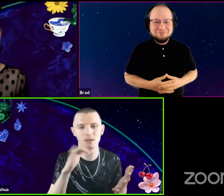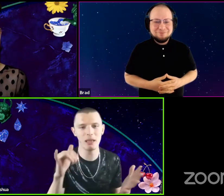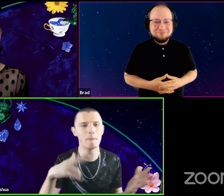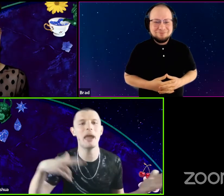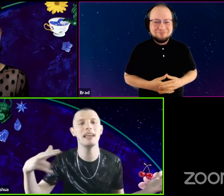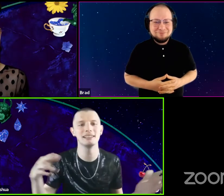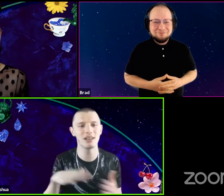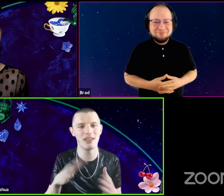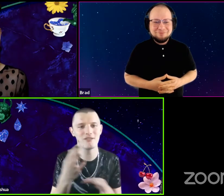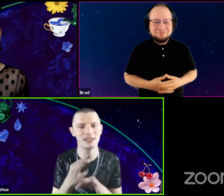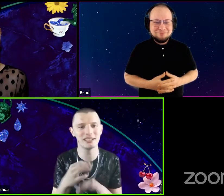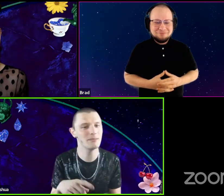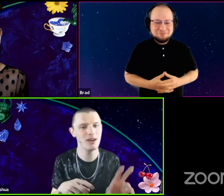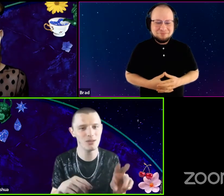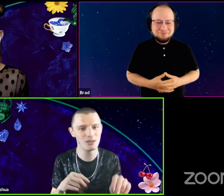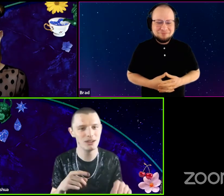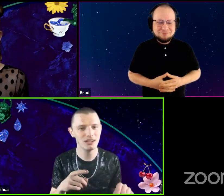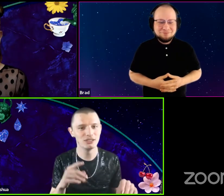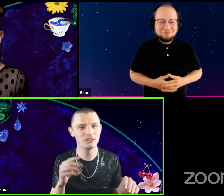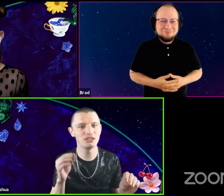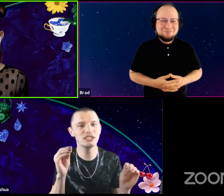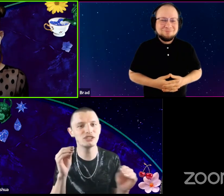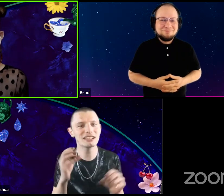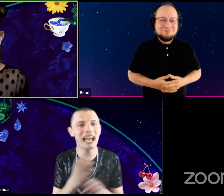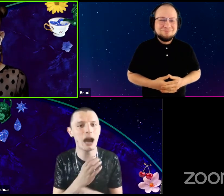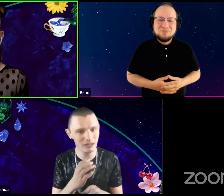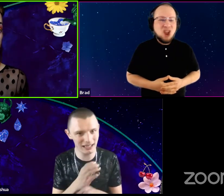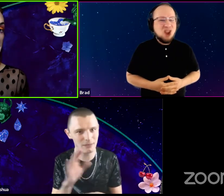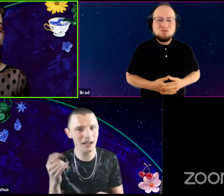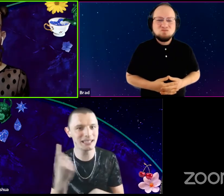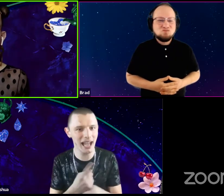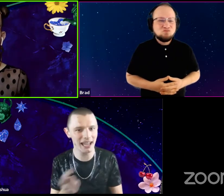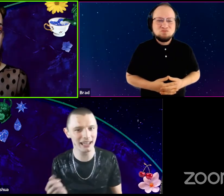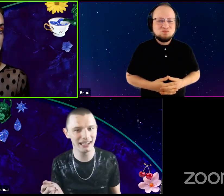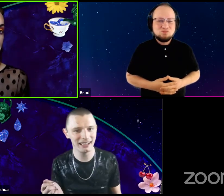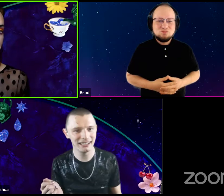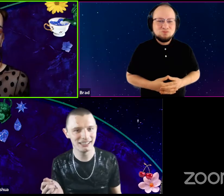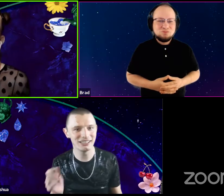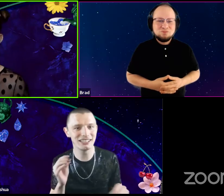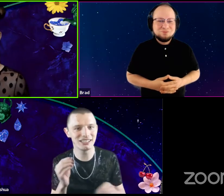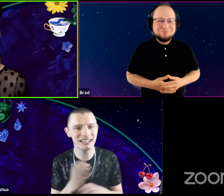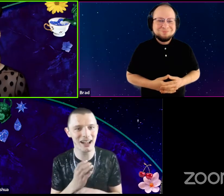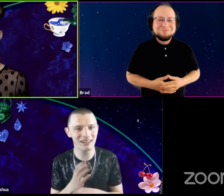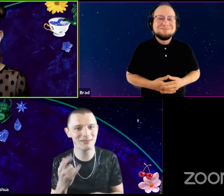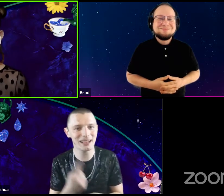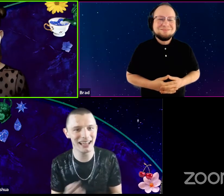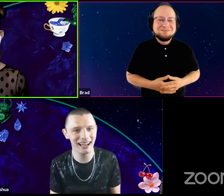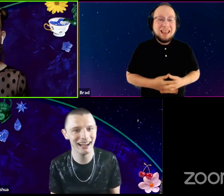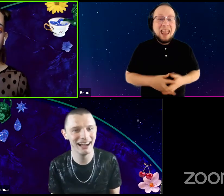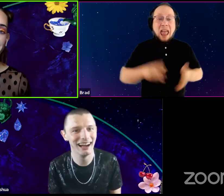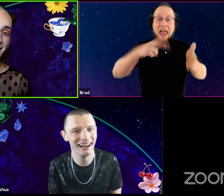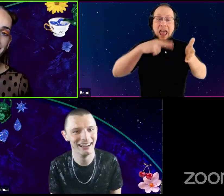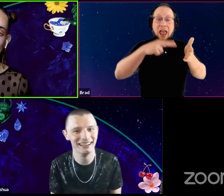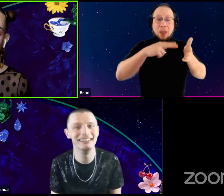who like paints on their free time. No. No, I can't. So you teach calculus by day. Painting, this face is the,